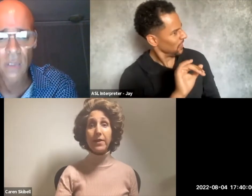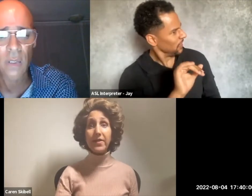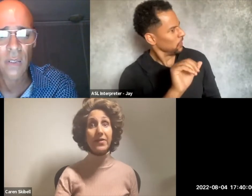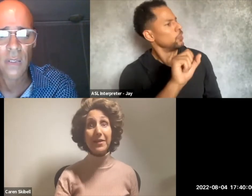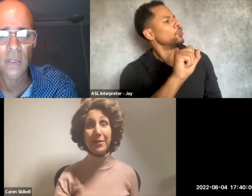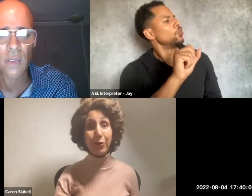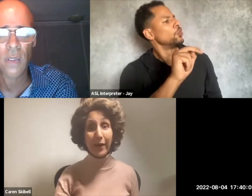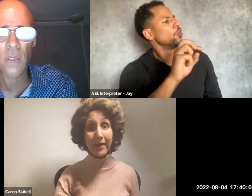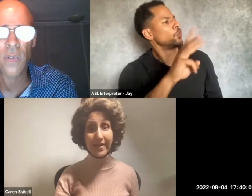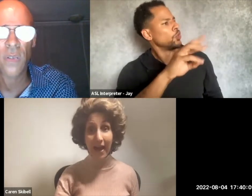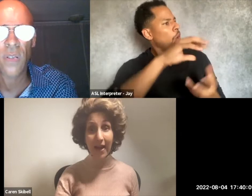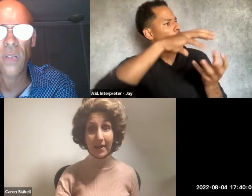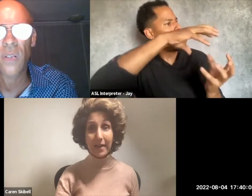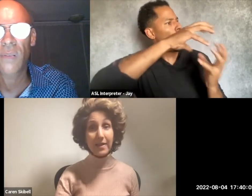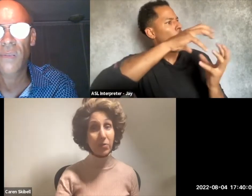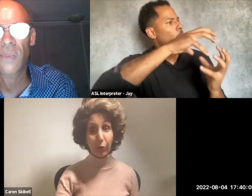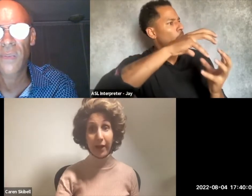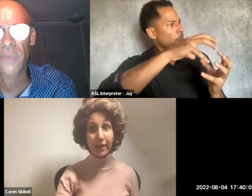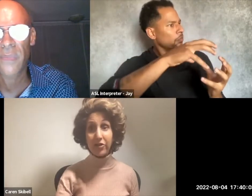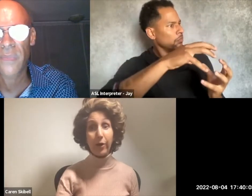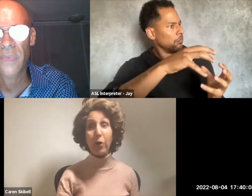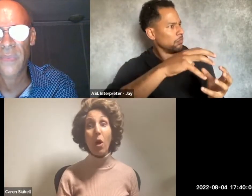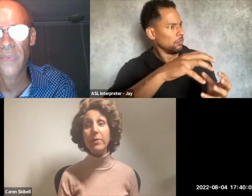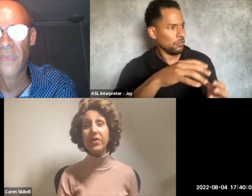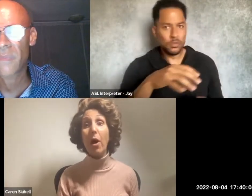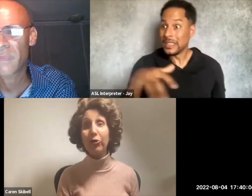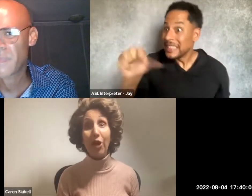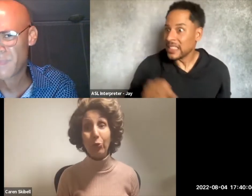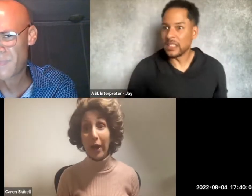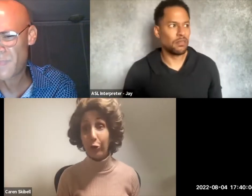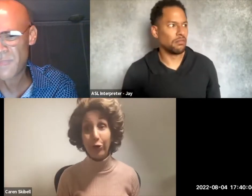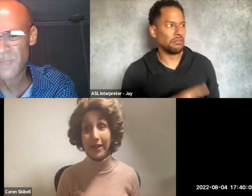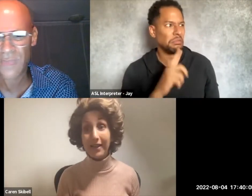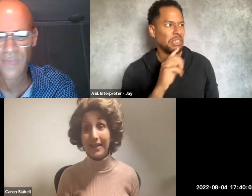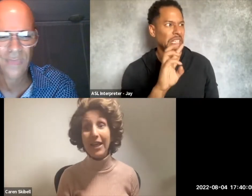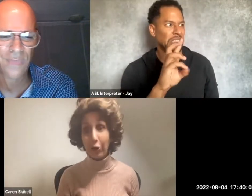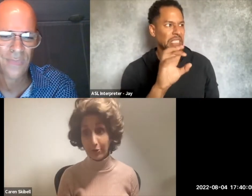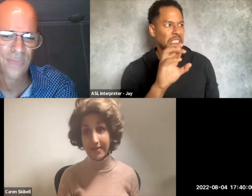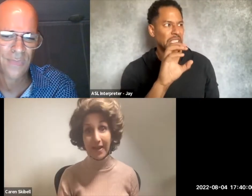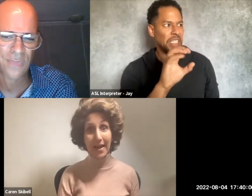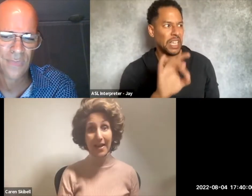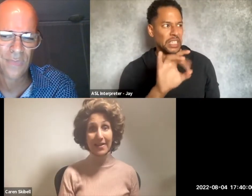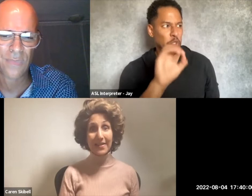On a 60 degree day in spring during the warmest March on record in years.